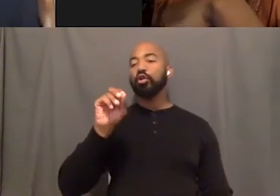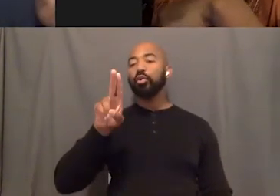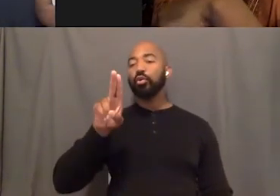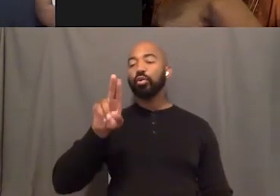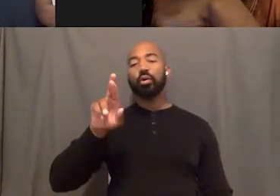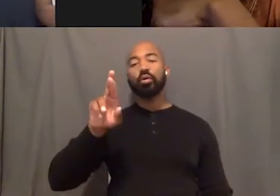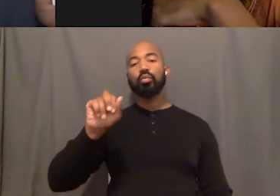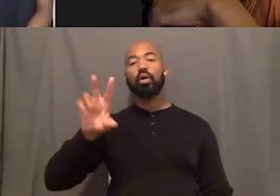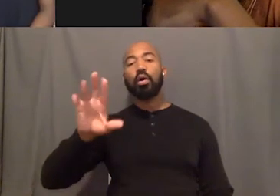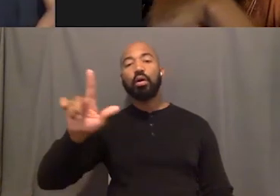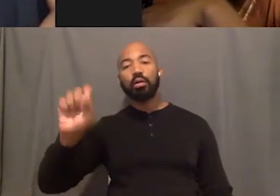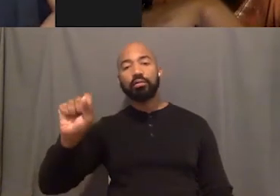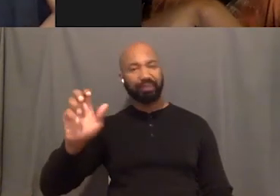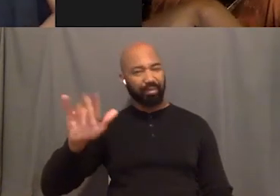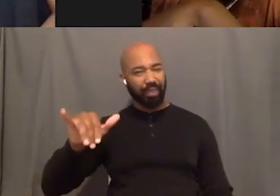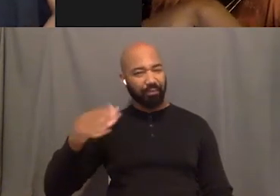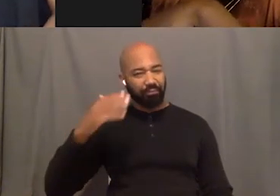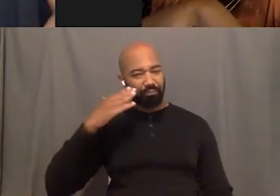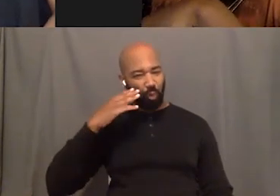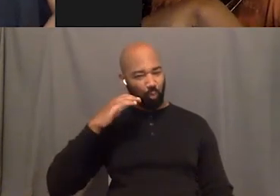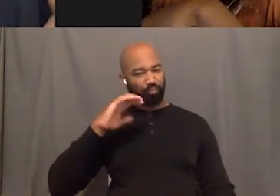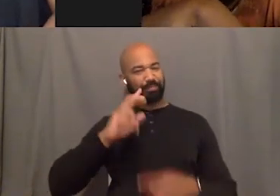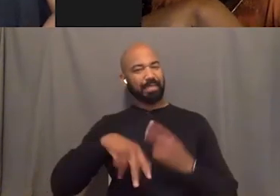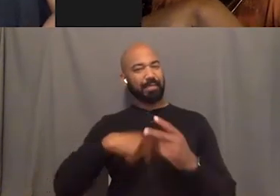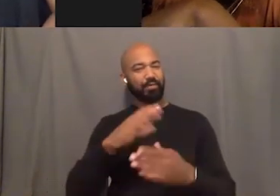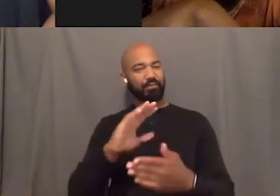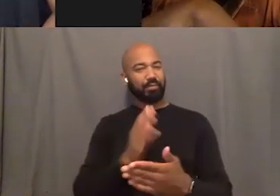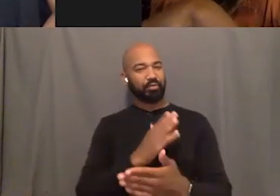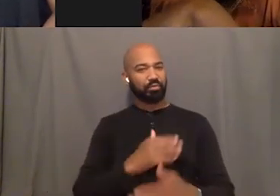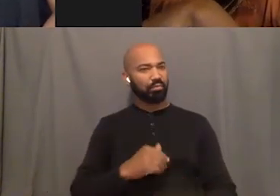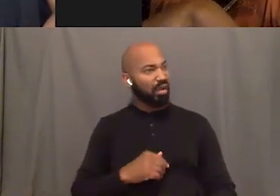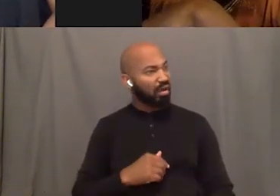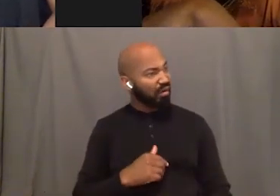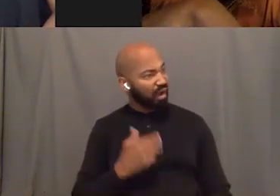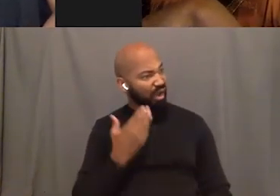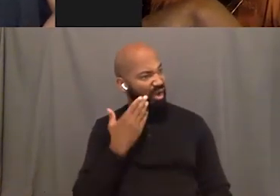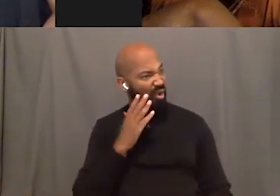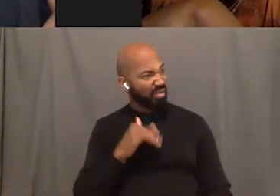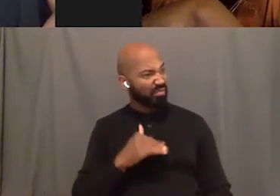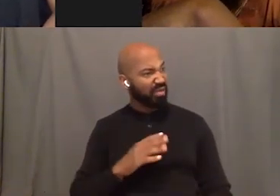So ...yeah. That's so cool. I did not know that about you.